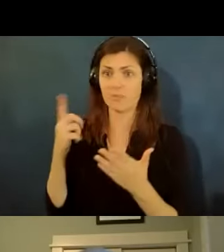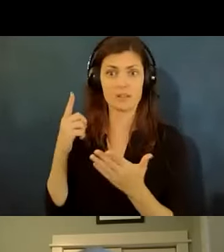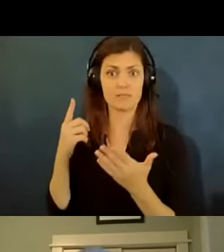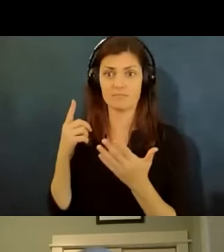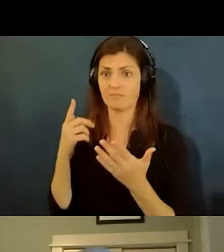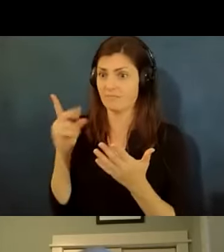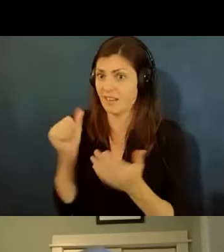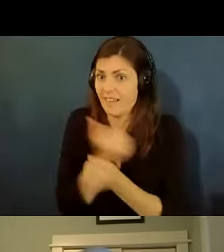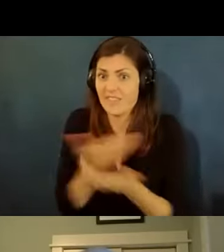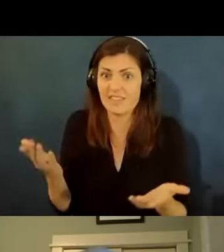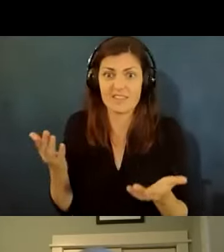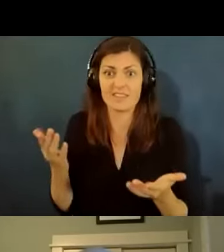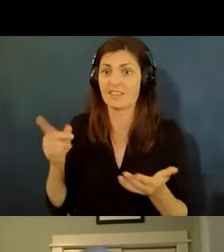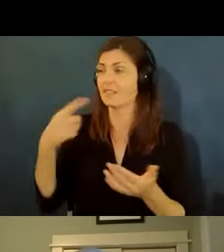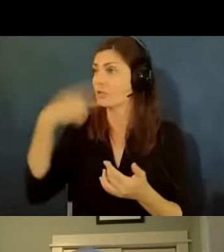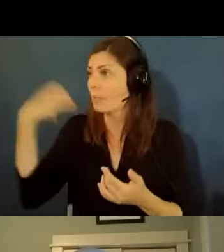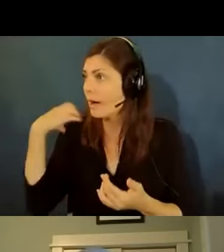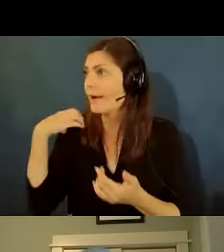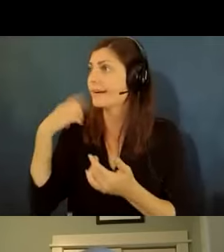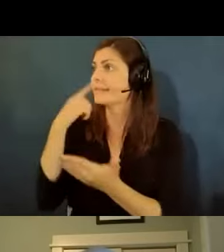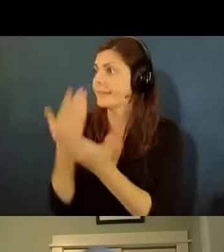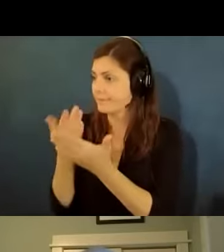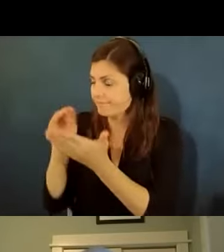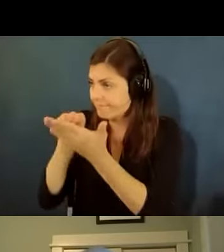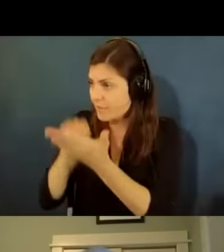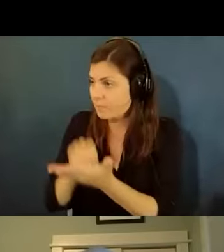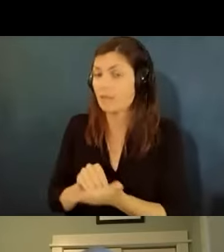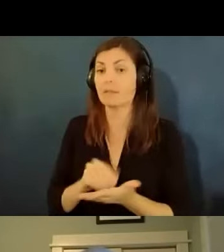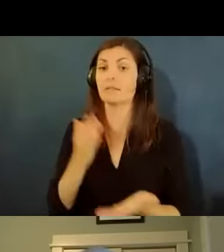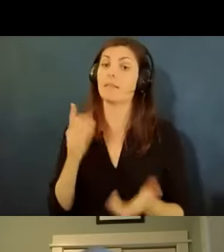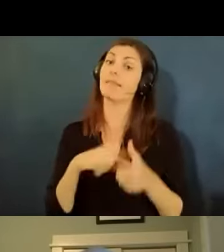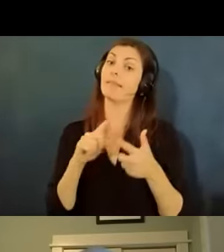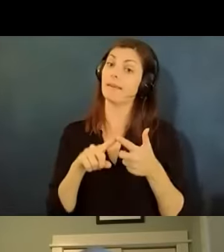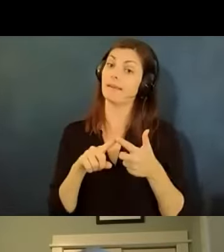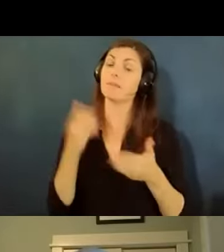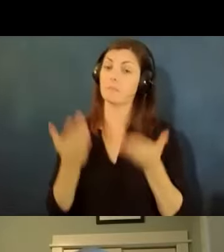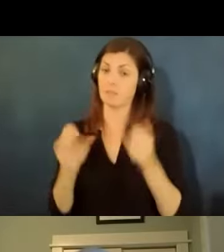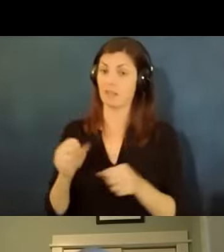i don't know what else to do you may be able to get a lawyer to write a letter but the next step